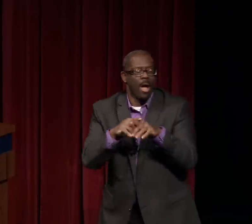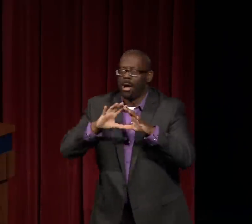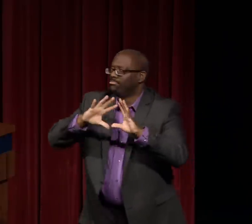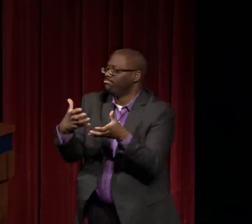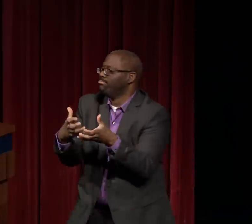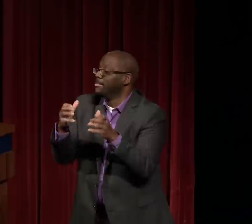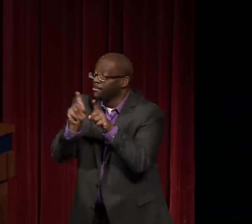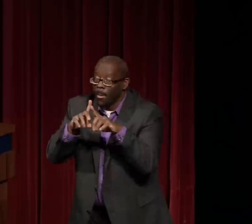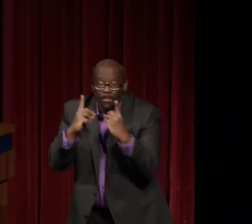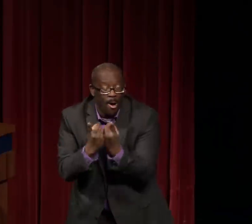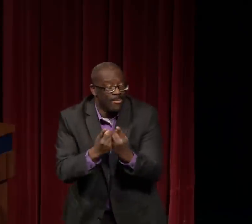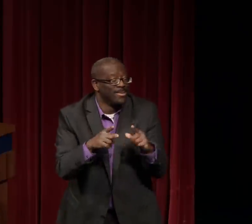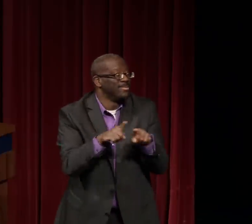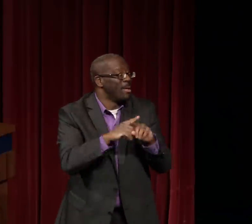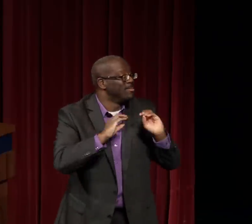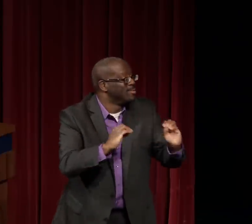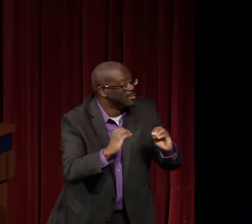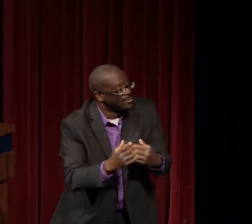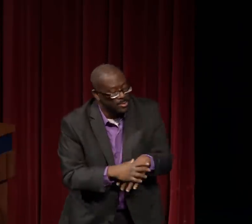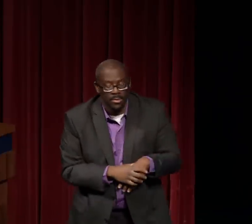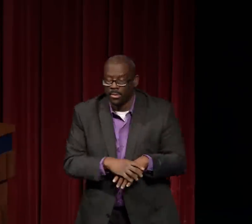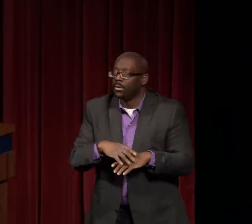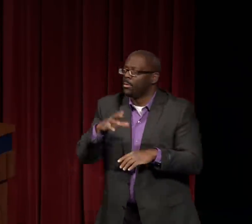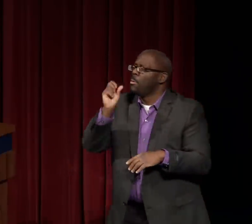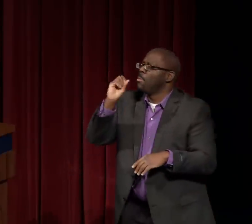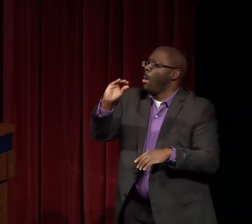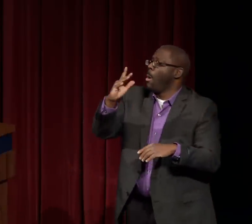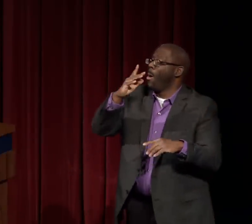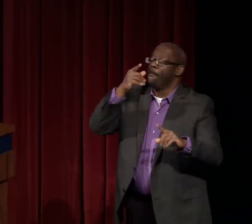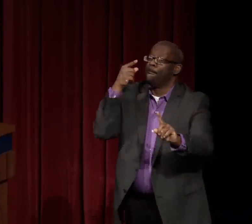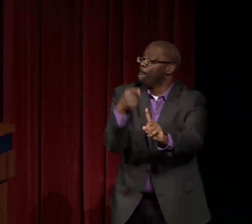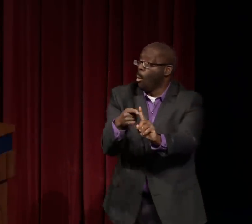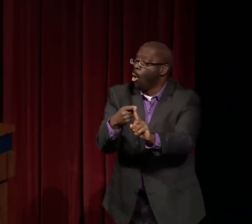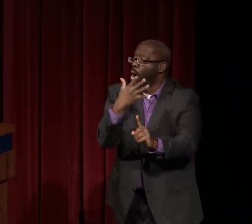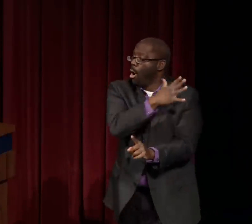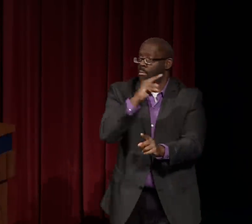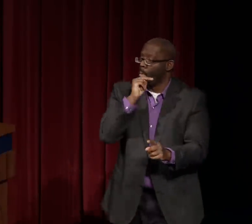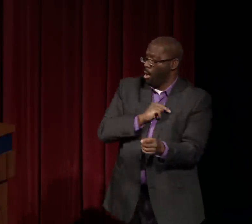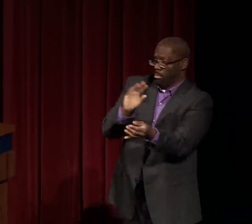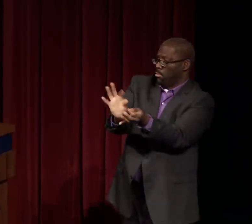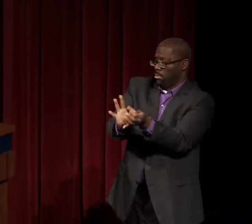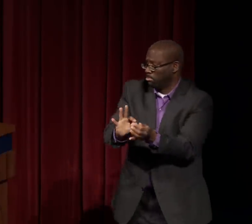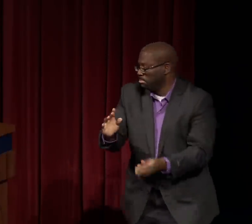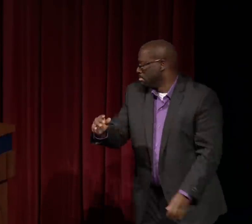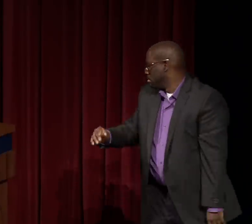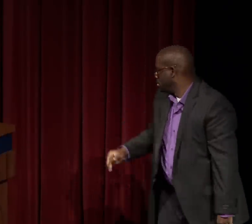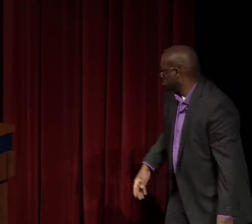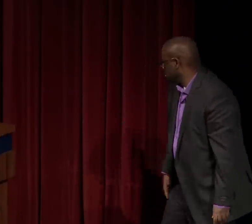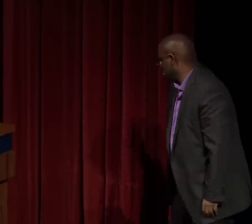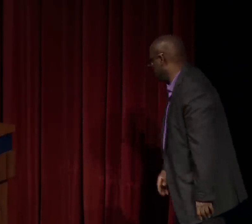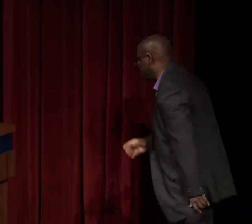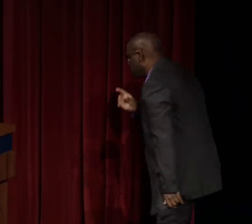It was wonderful to have more people of color in the same department and in the program. The point of all of this